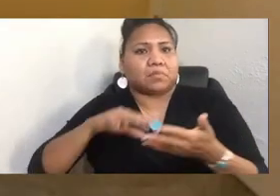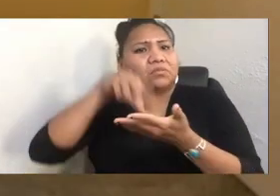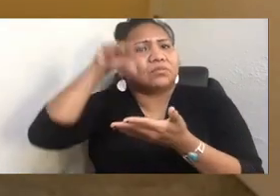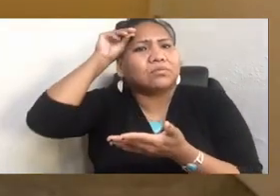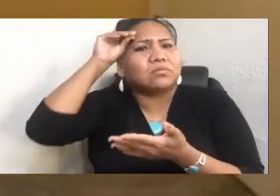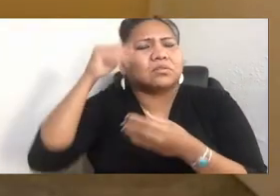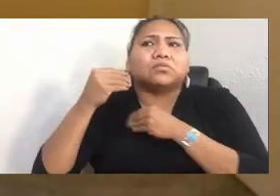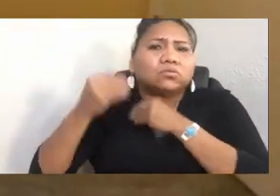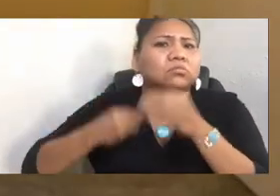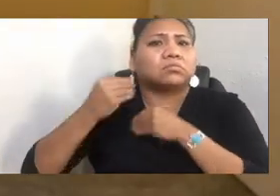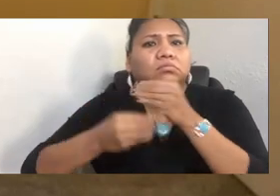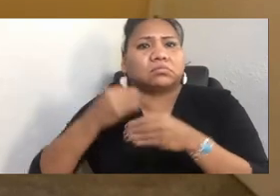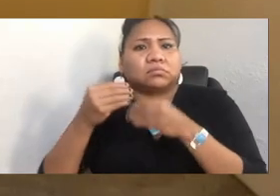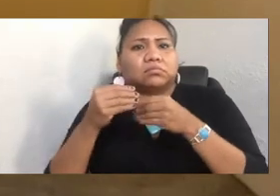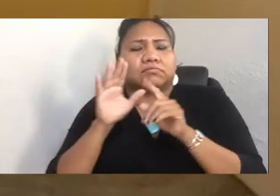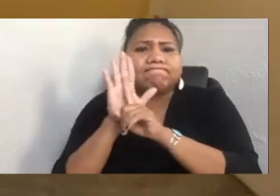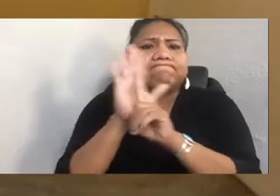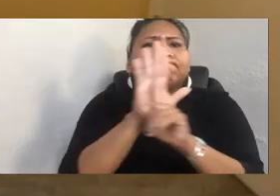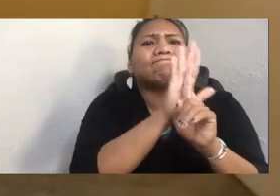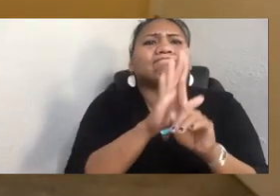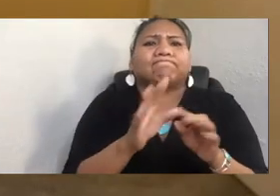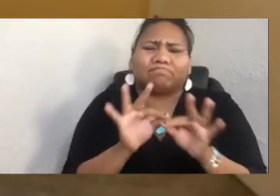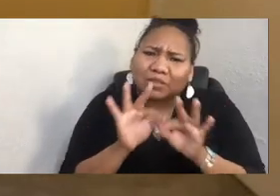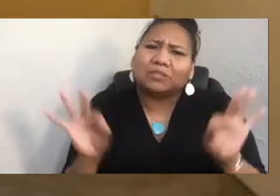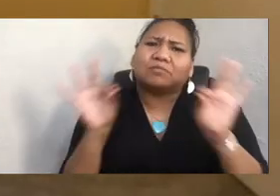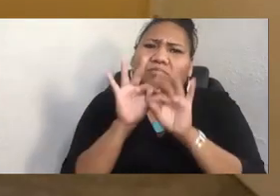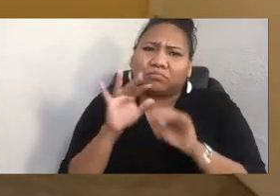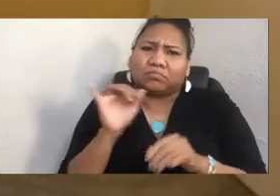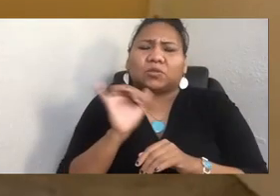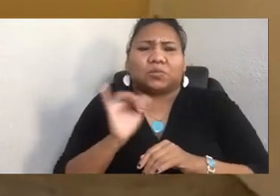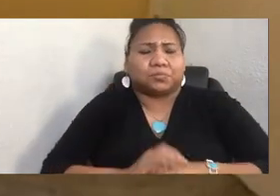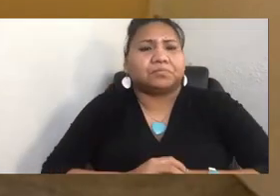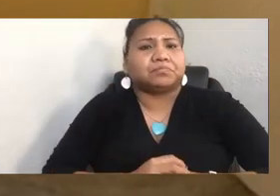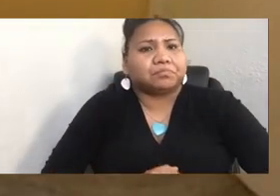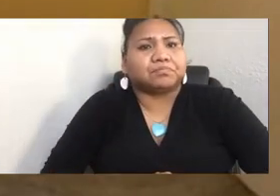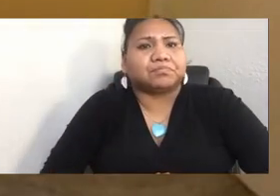And so I think that's a worthy dream. But I would say to the young people that